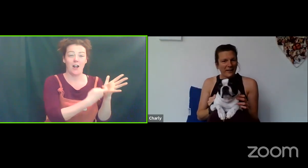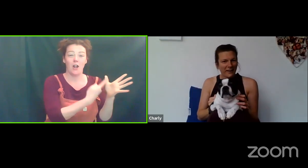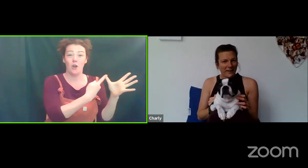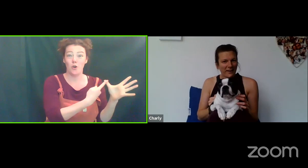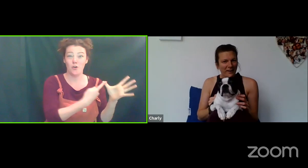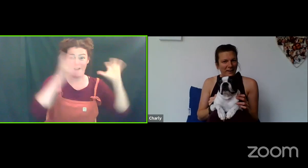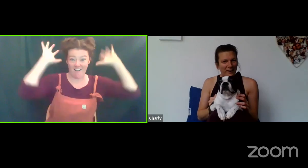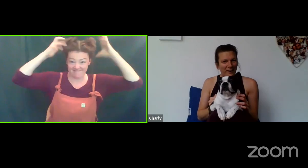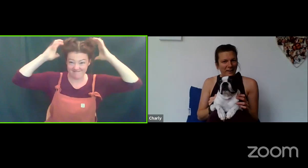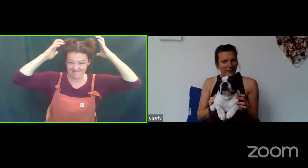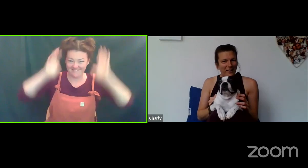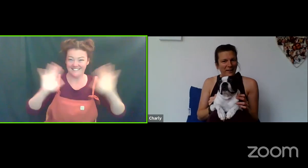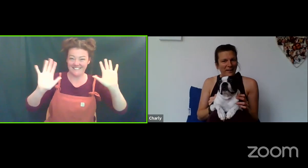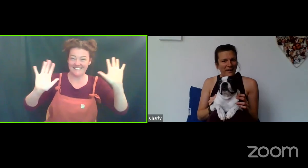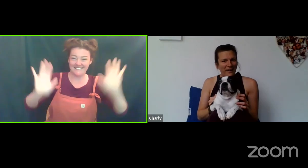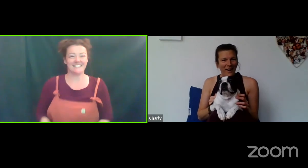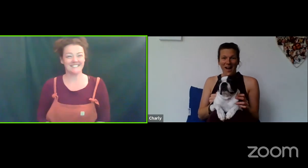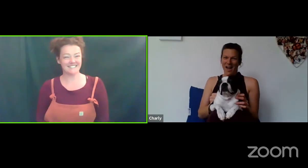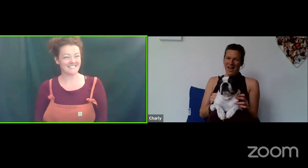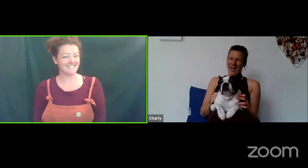Laura